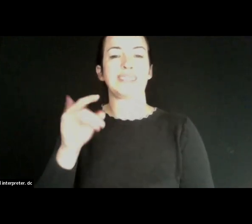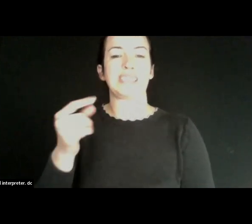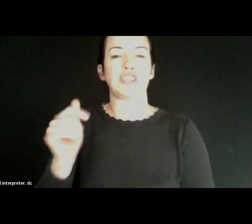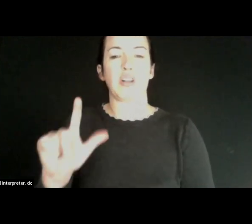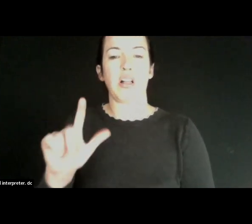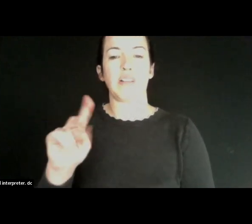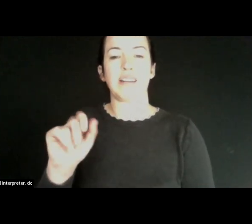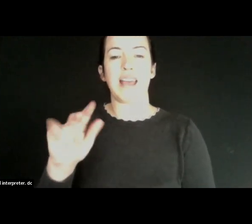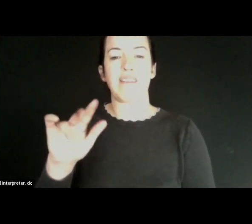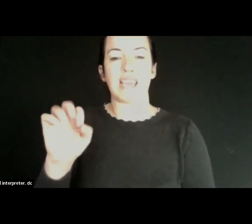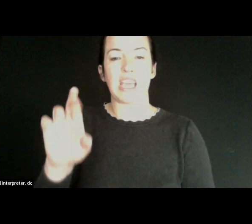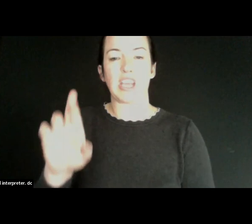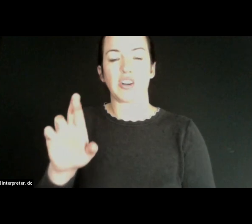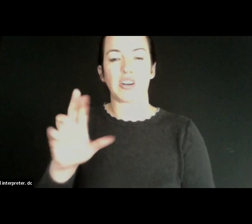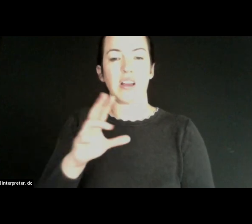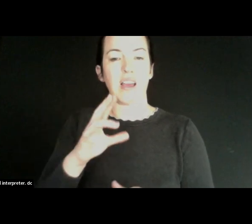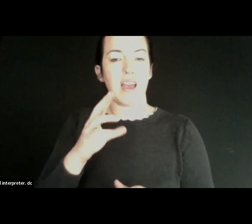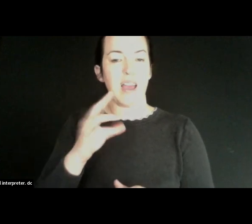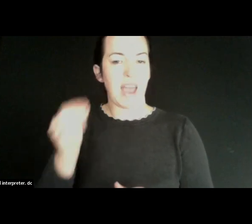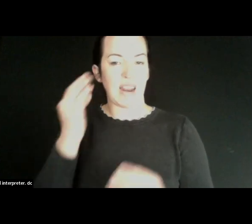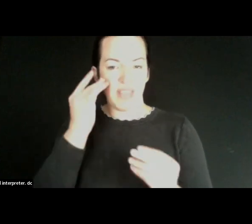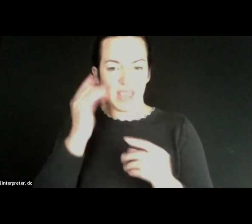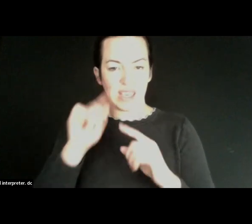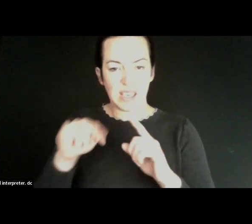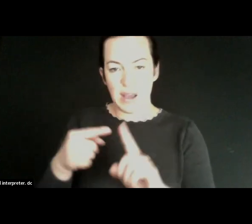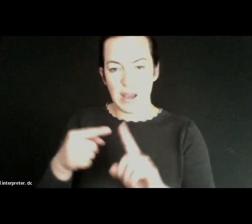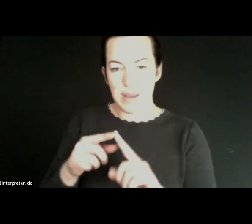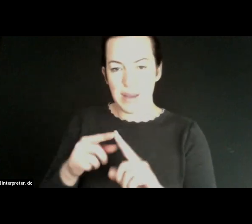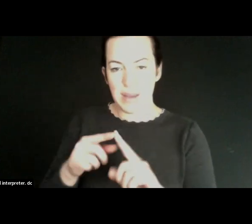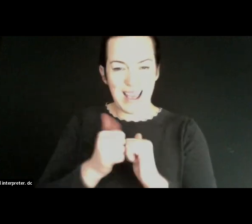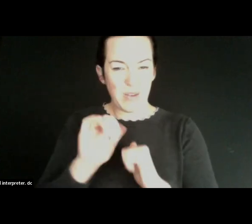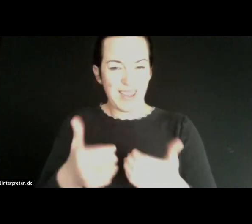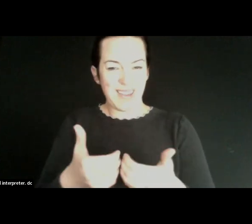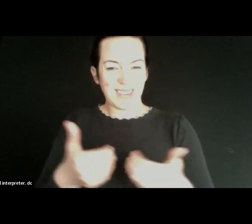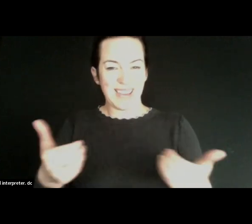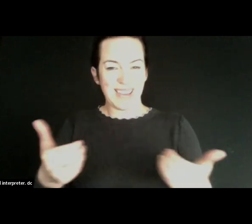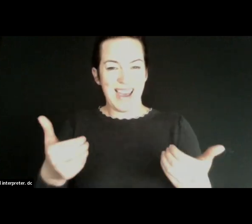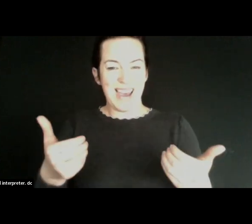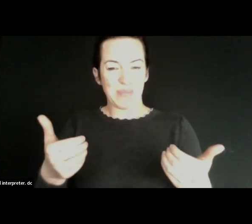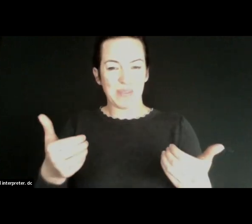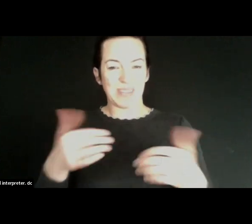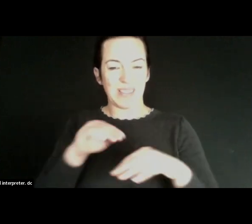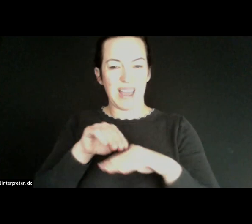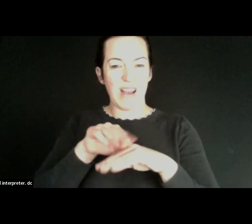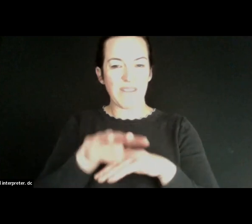thinking more broadly You know how the digital divide not only is affecting health directly,